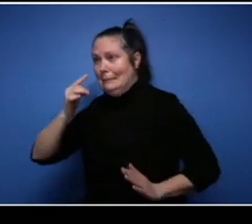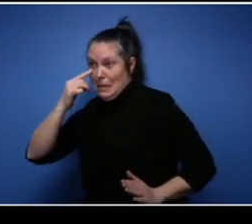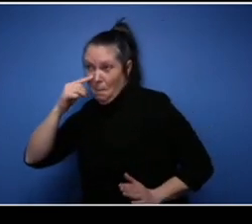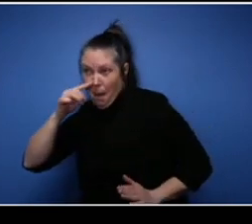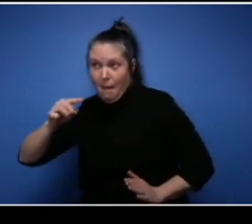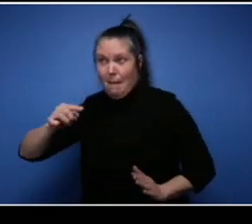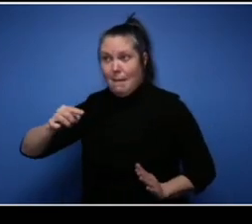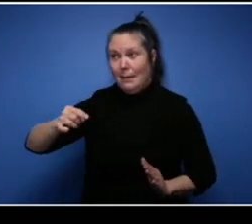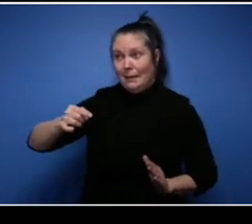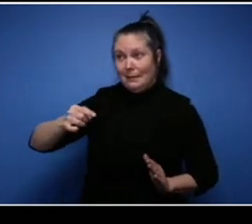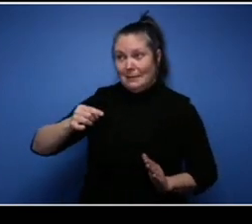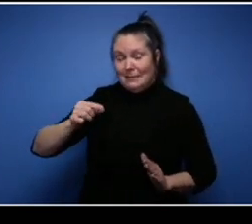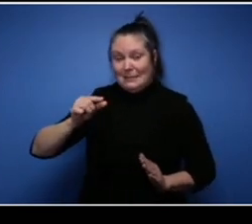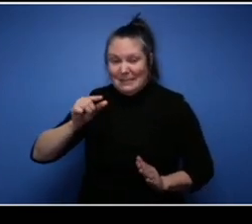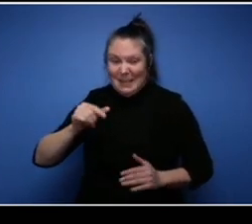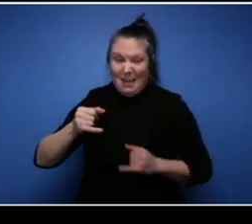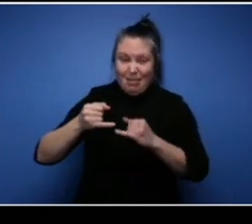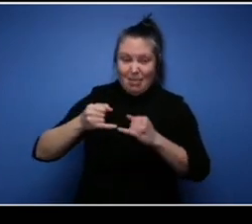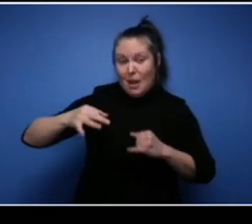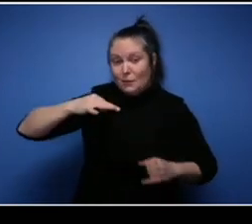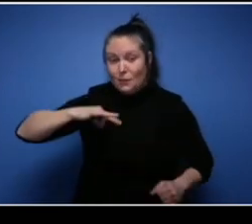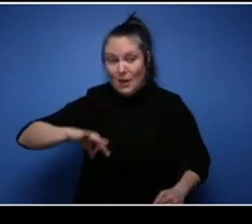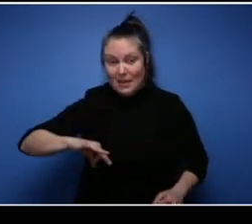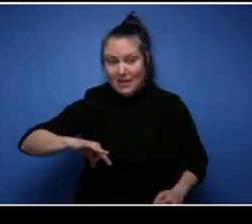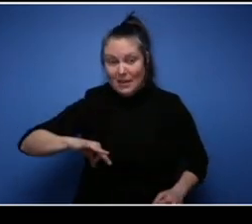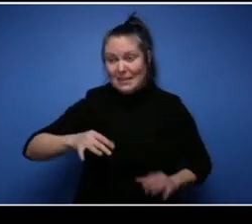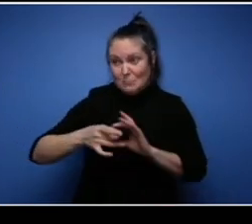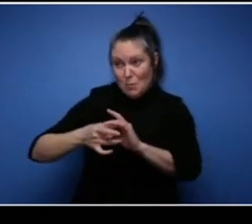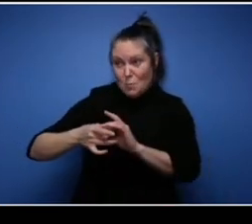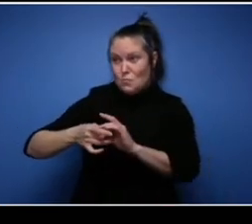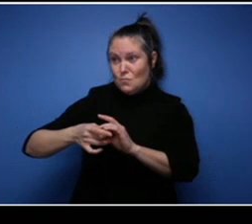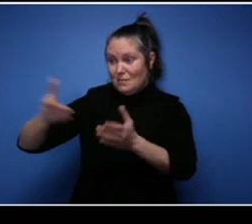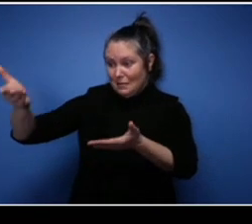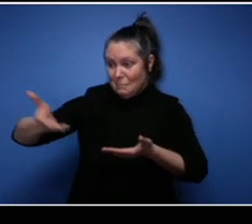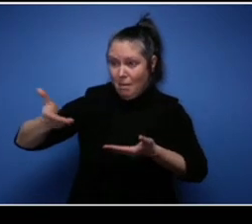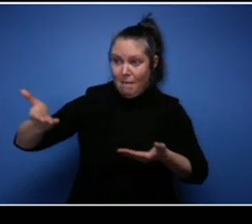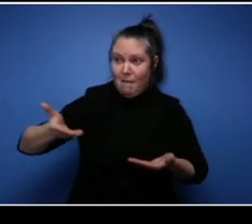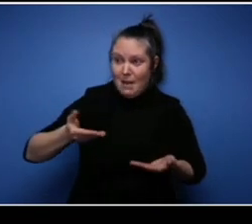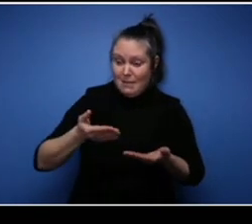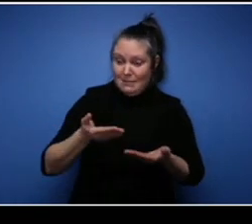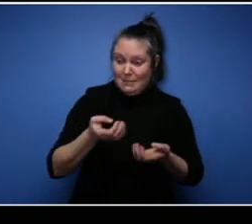you know line of credit with respect to supplies and give me shorter terms so that I could